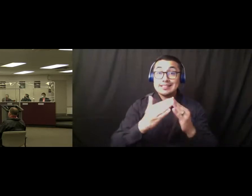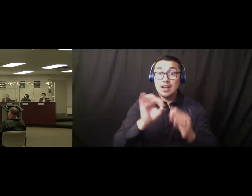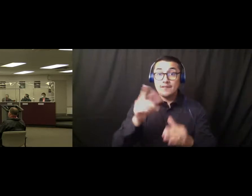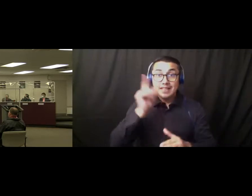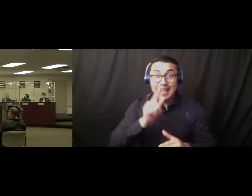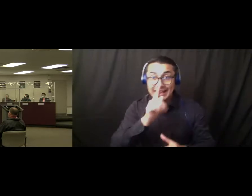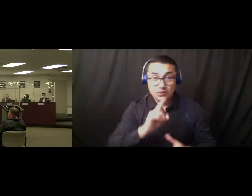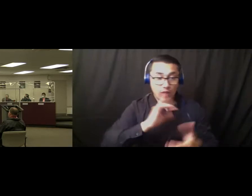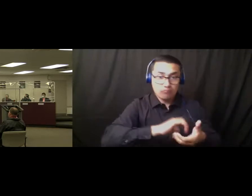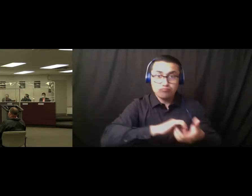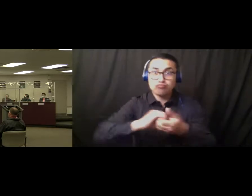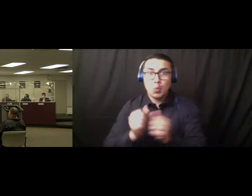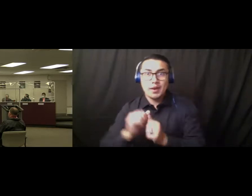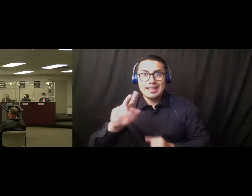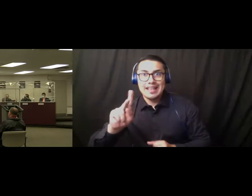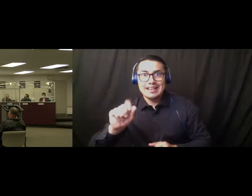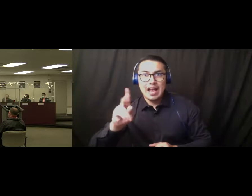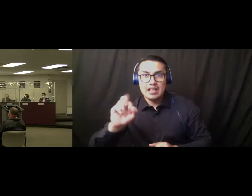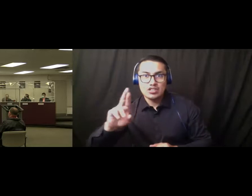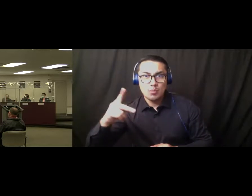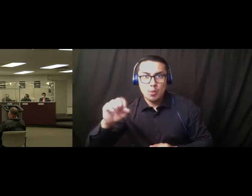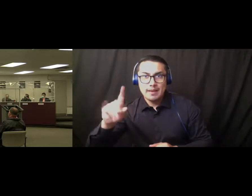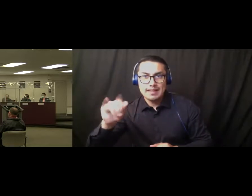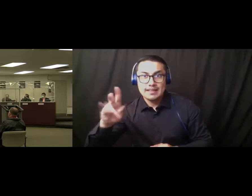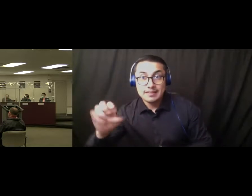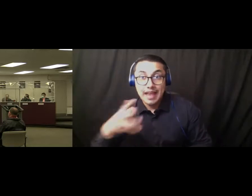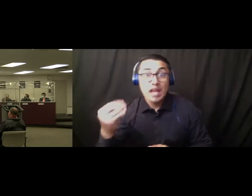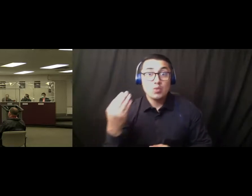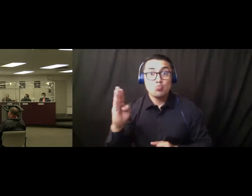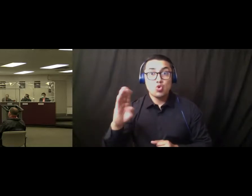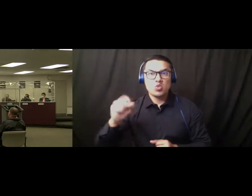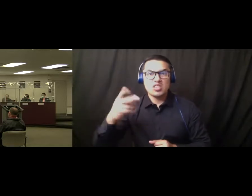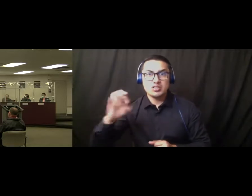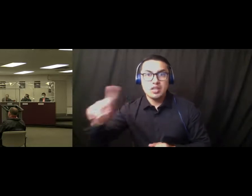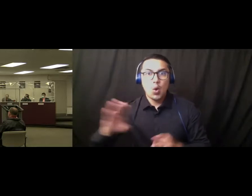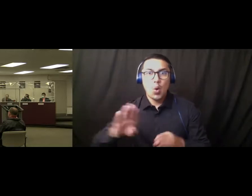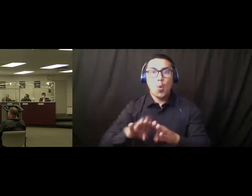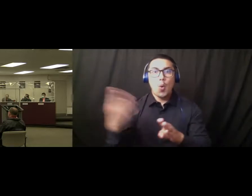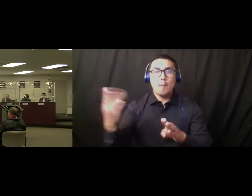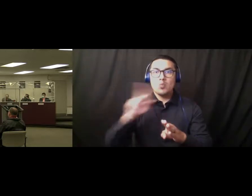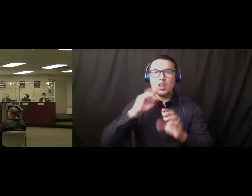Kaiser Permanente and this and Blue Shield opened a mass vaccination site at the fairgrounds today.